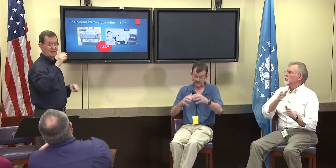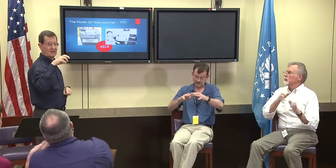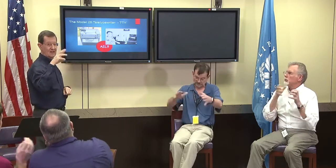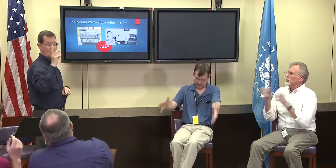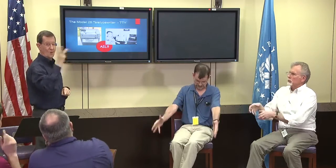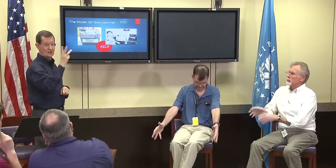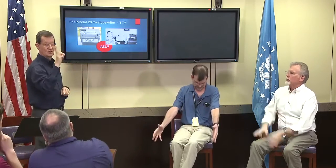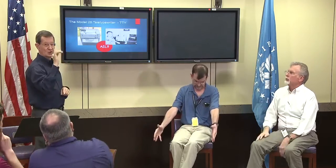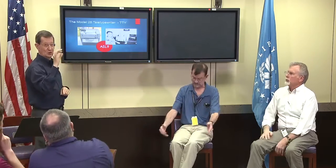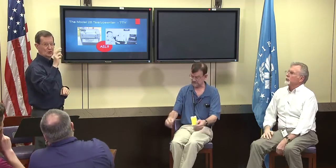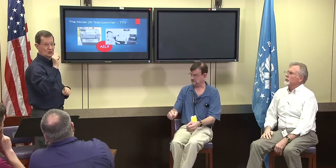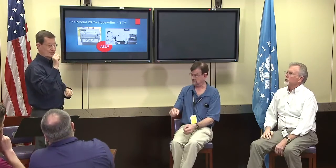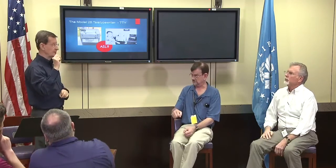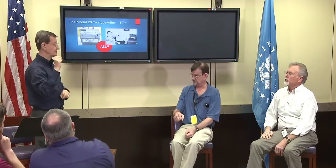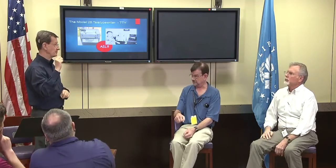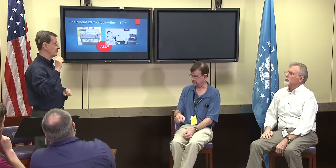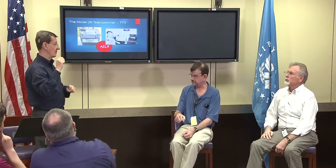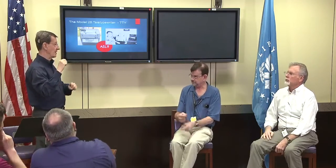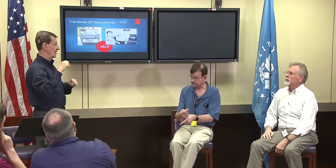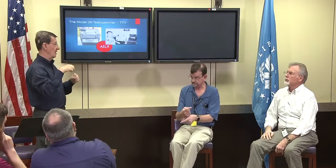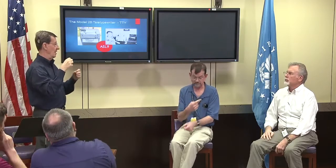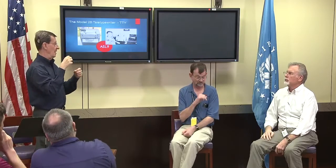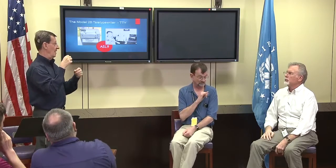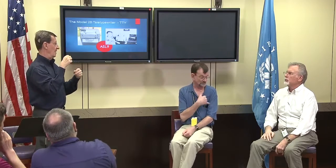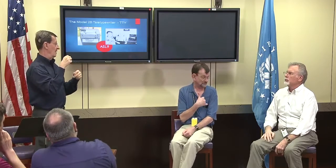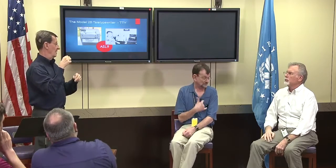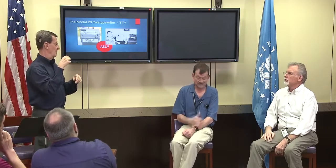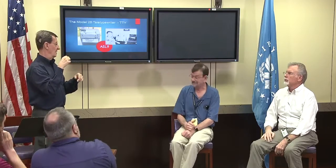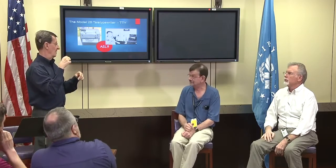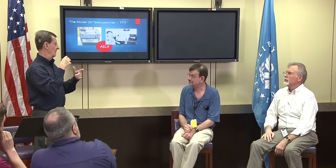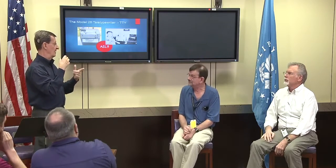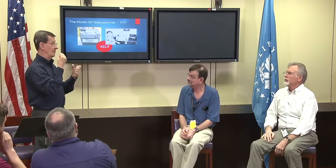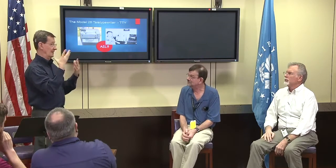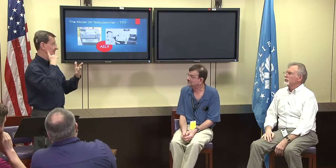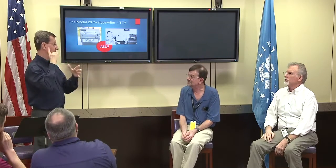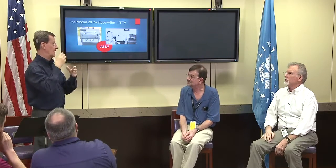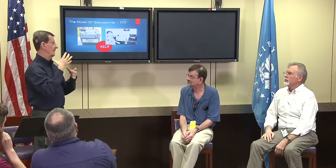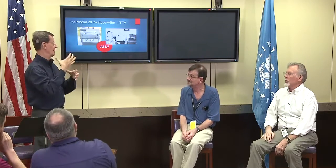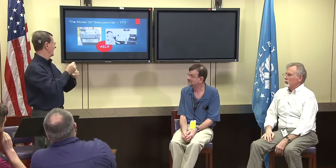Alex Richey: Correct, it was from the Western Union telegraph company